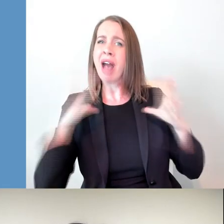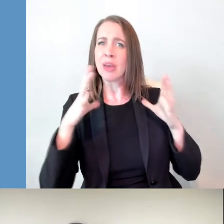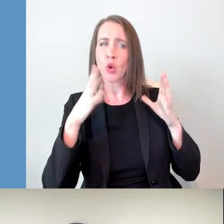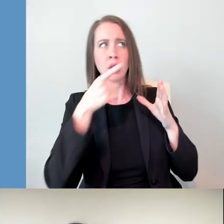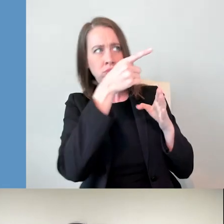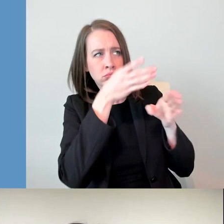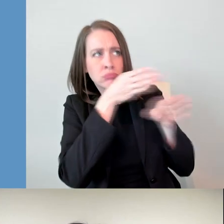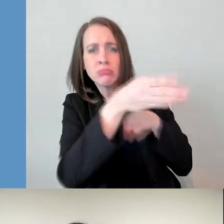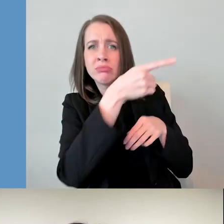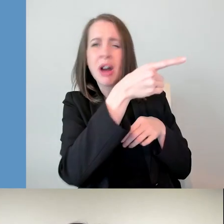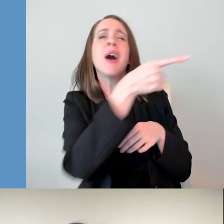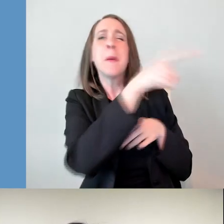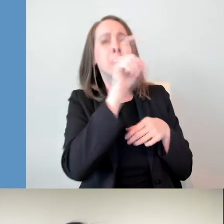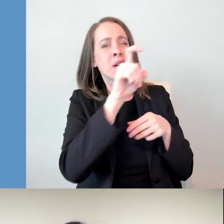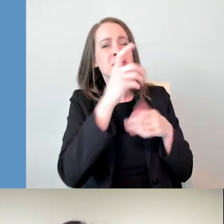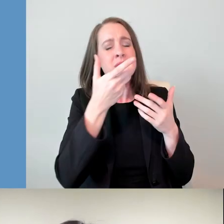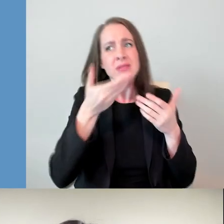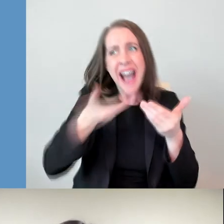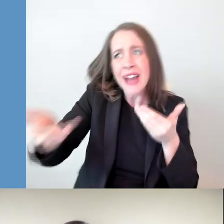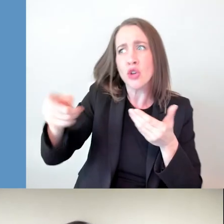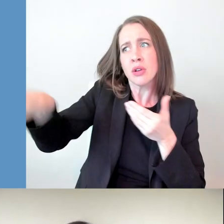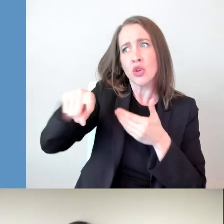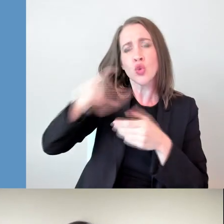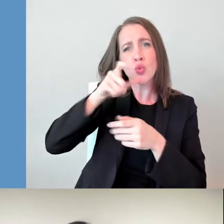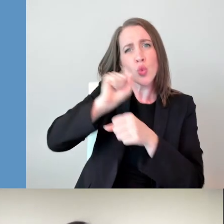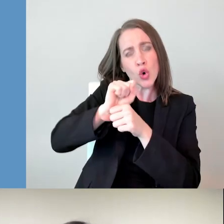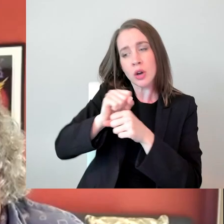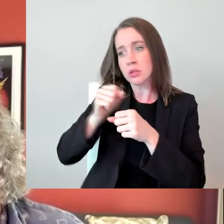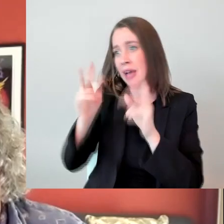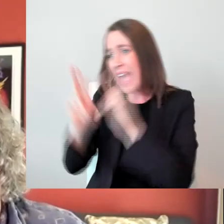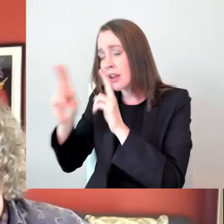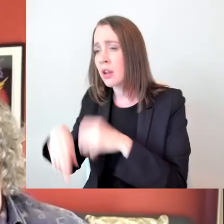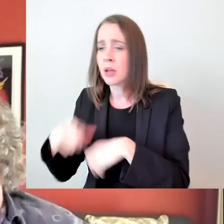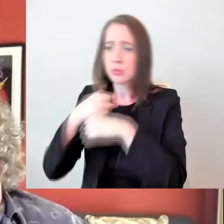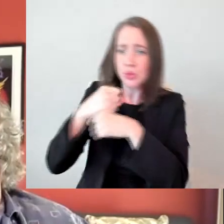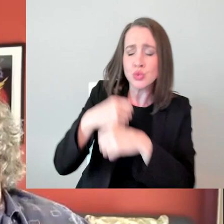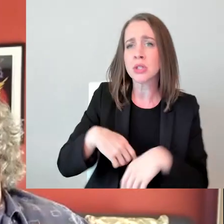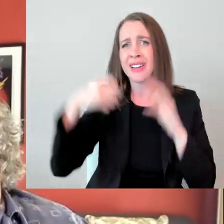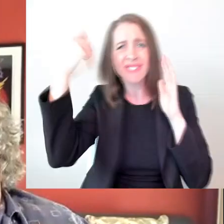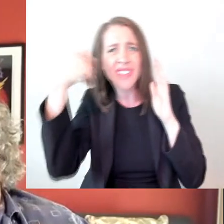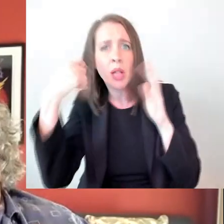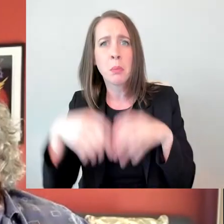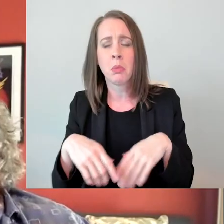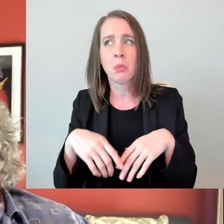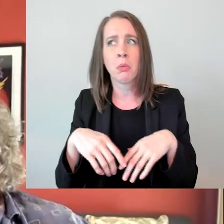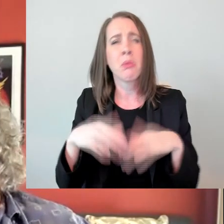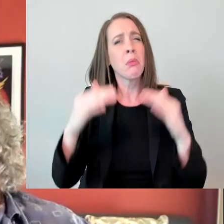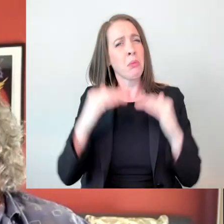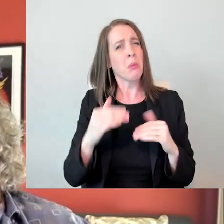that we are members of society who are vibrant and add so much